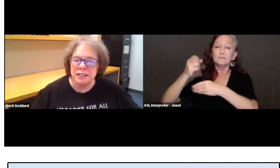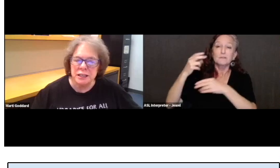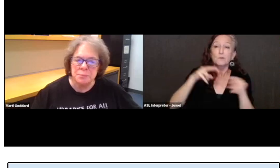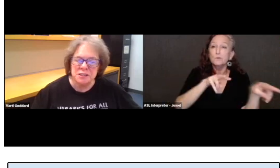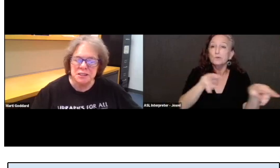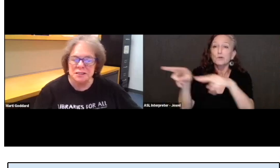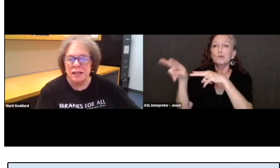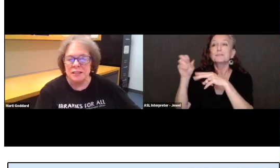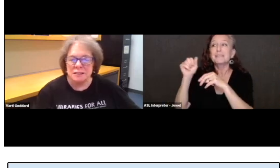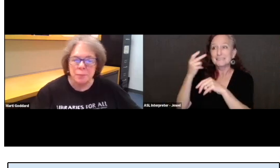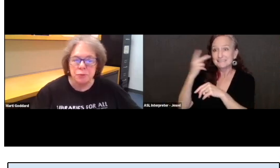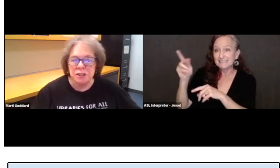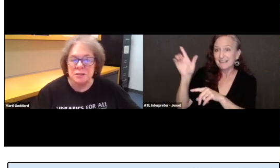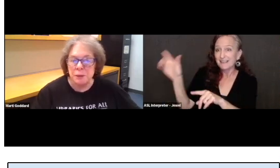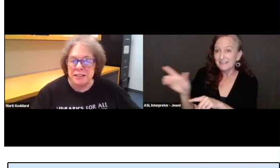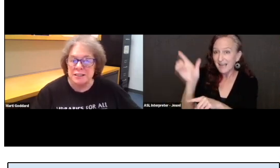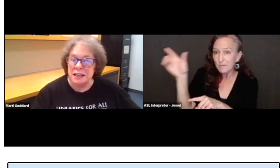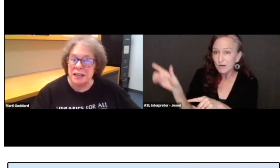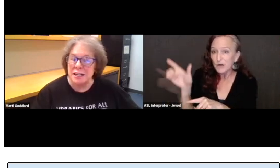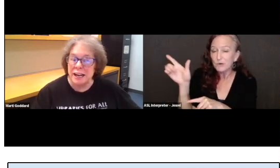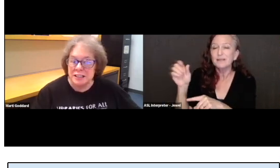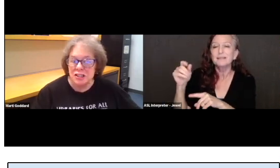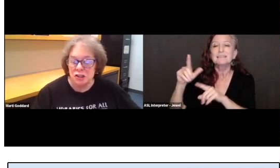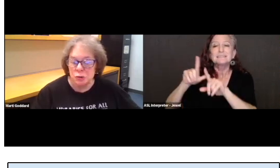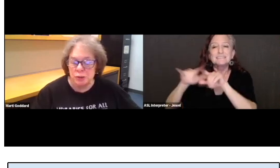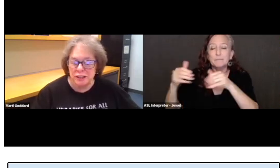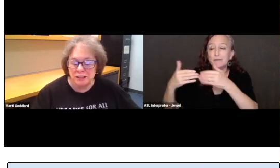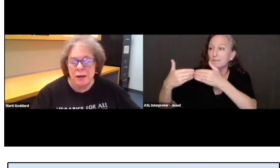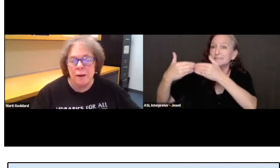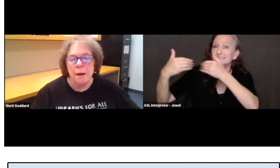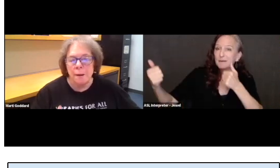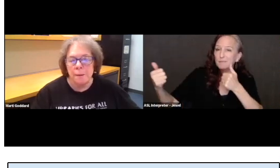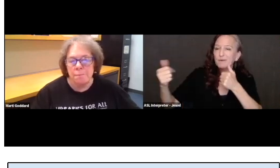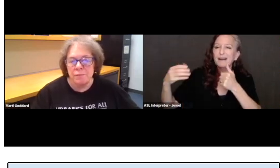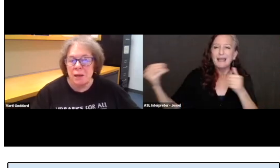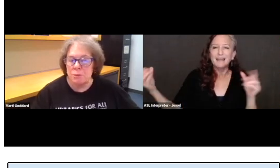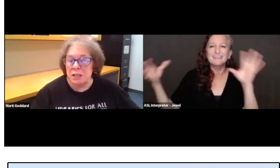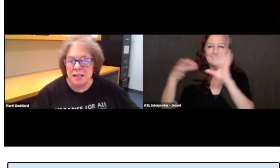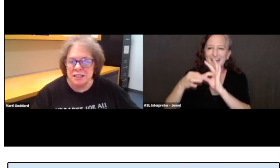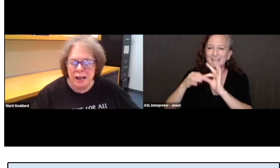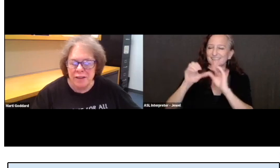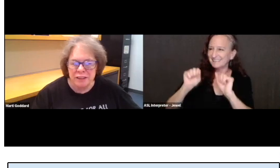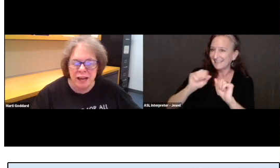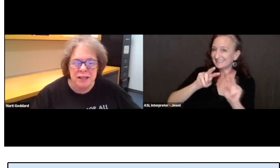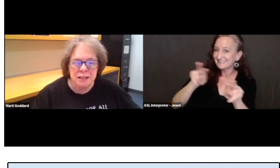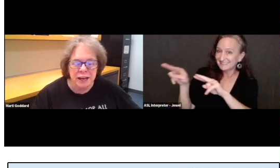and keeps this separate space connected to it but not to have that glare.